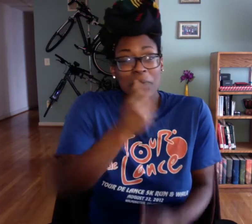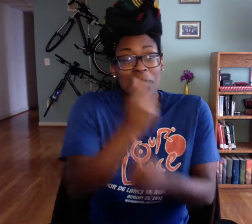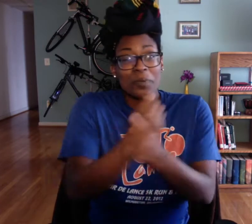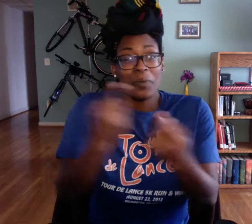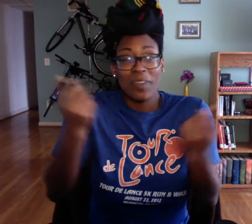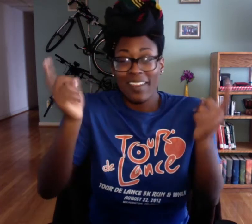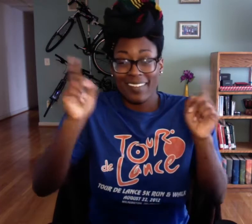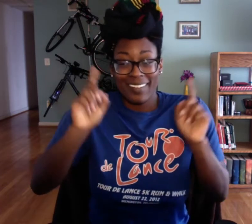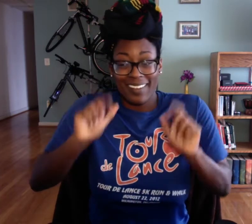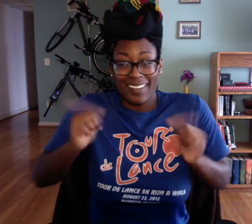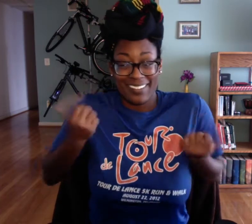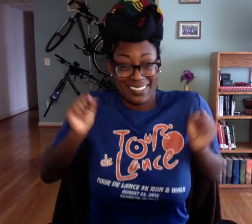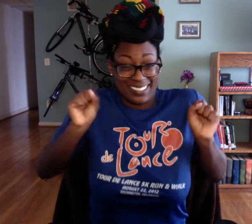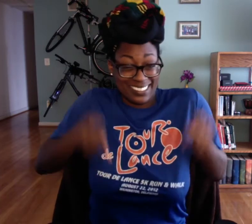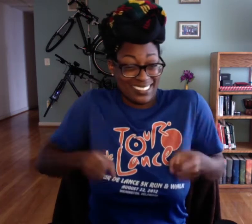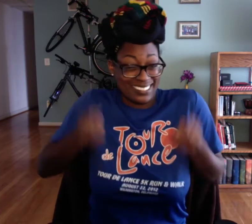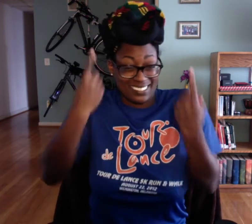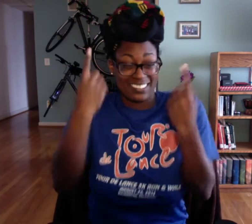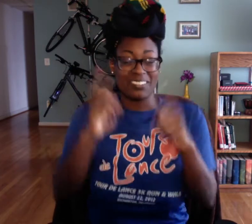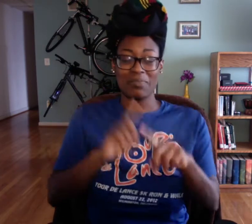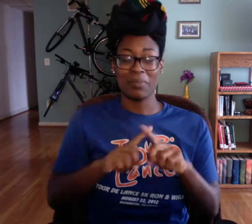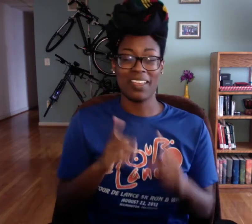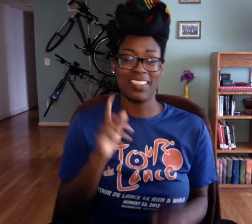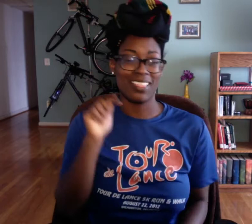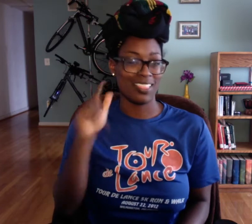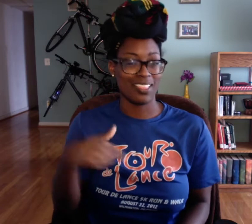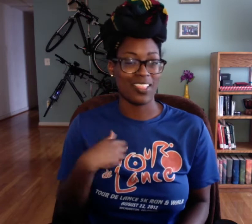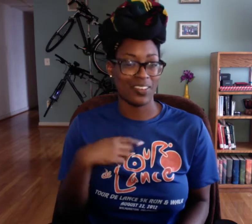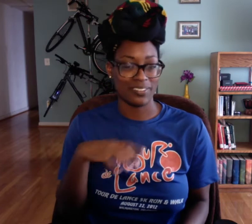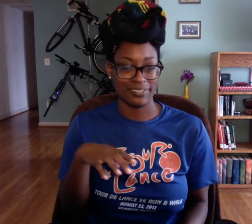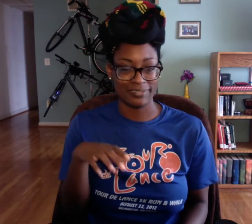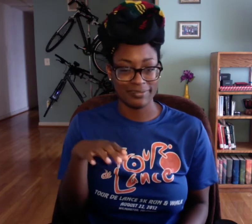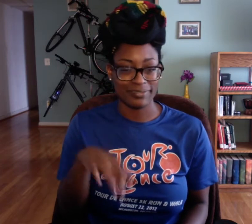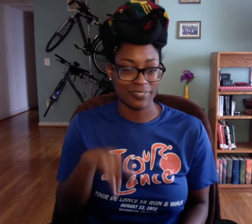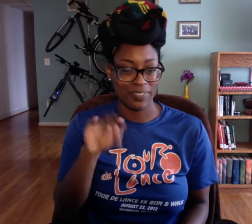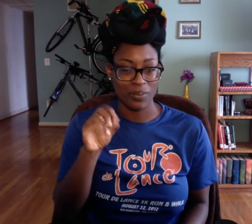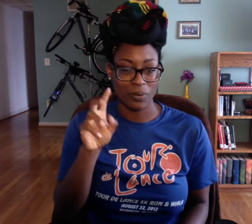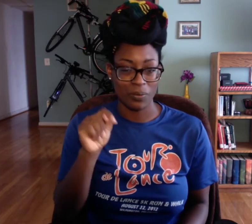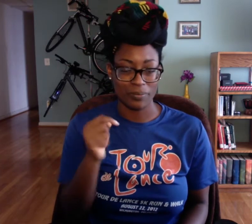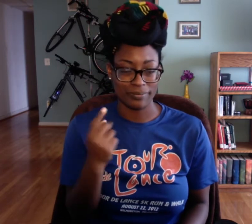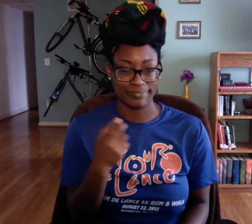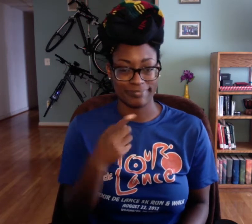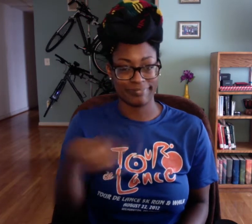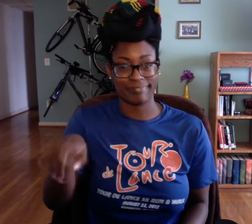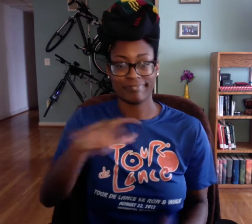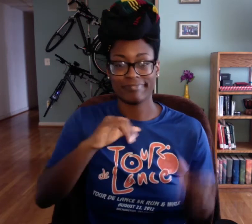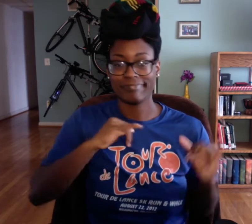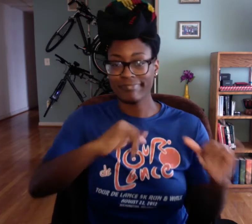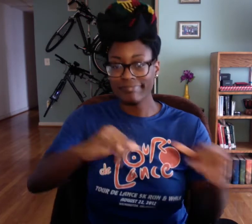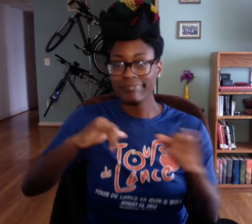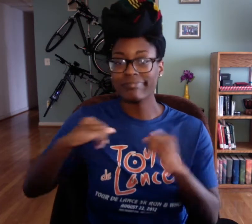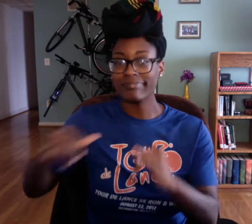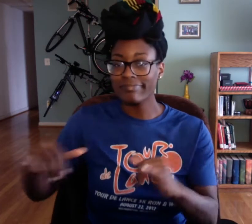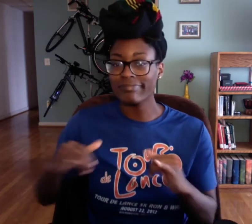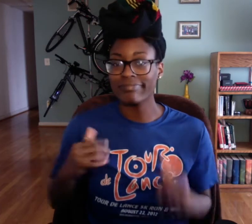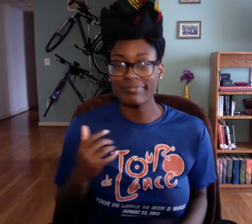I assumed that everyone else could understand? but then later I found out that that wasn't the case.